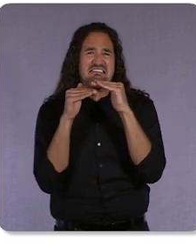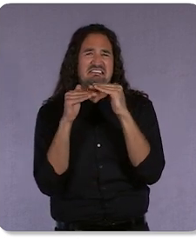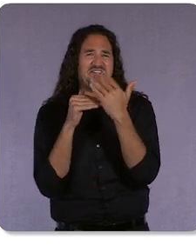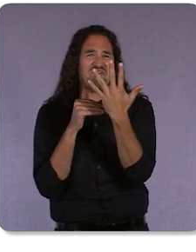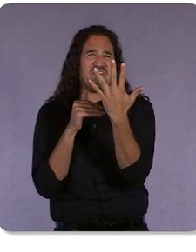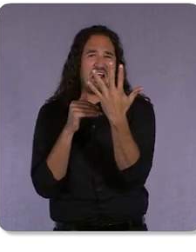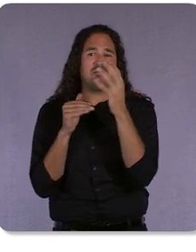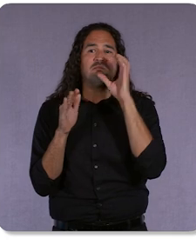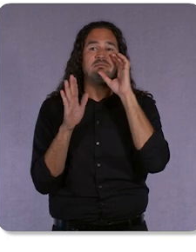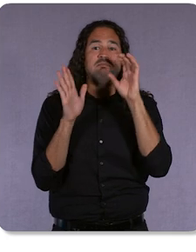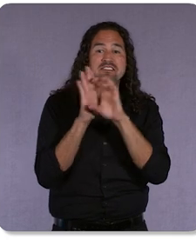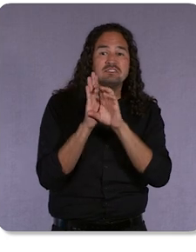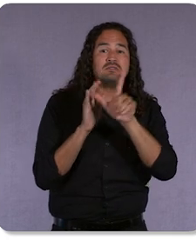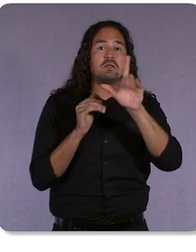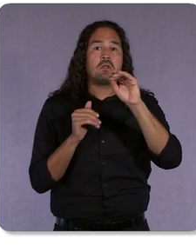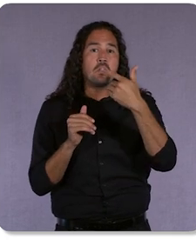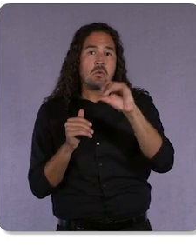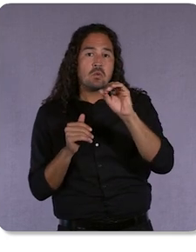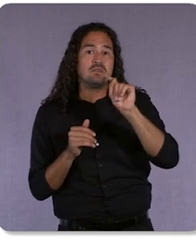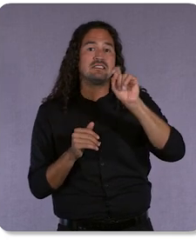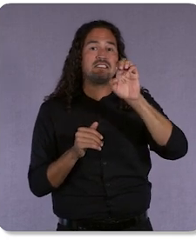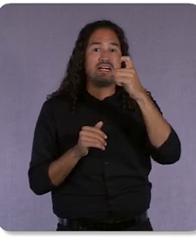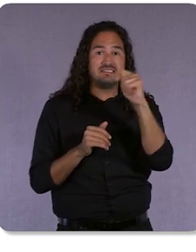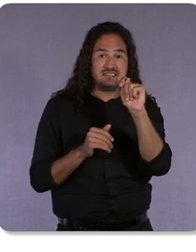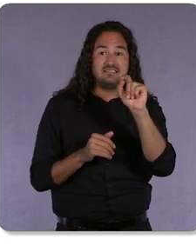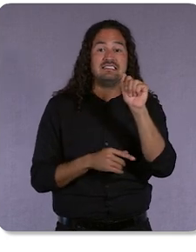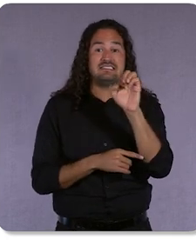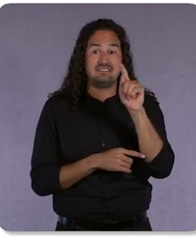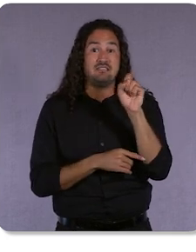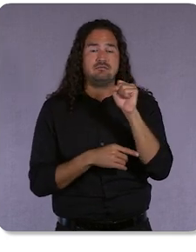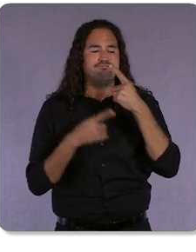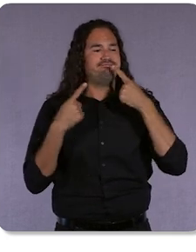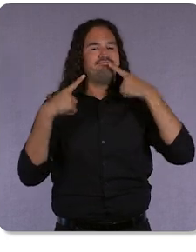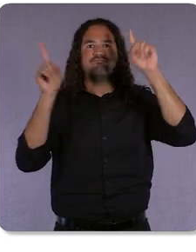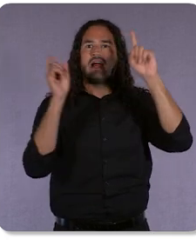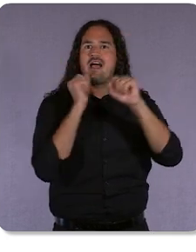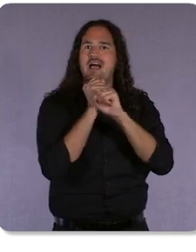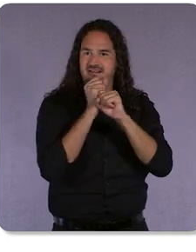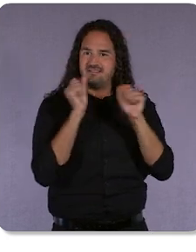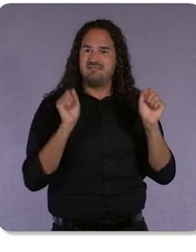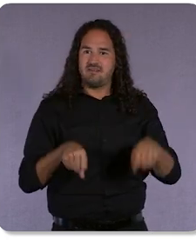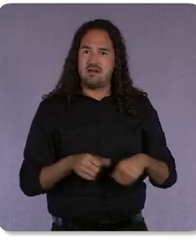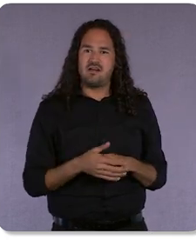and text assets to make an effective ad. You know better than I that good marketing